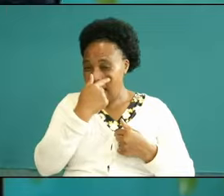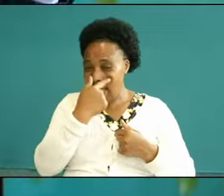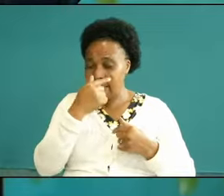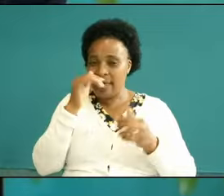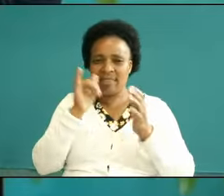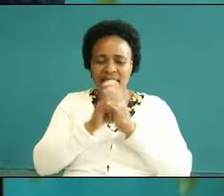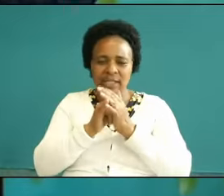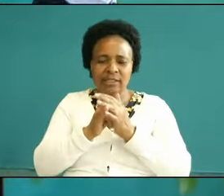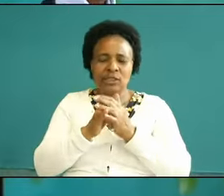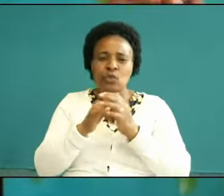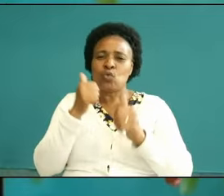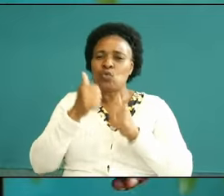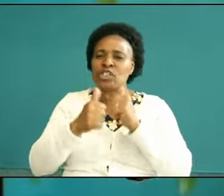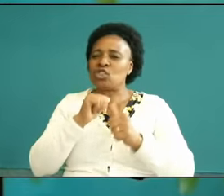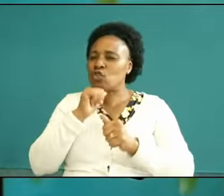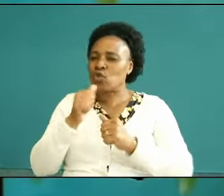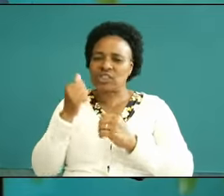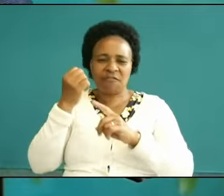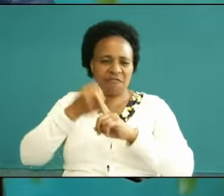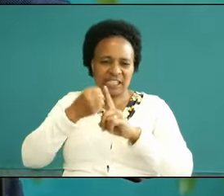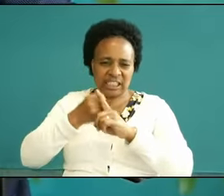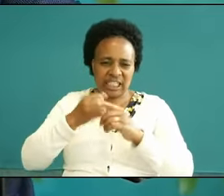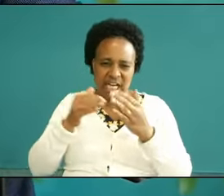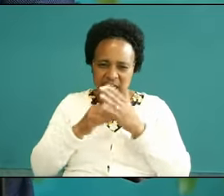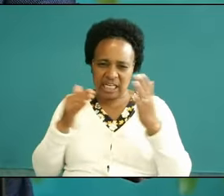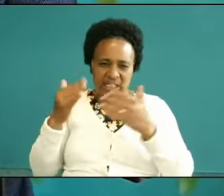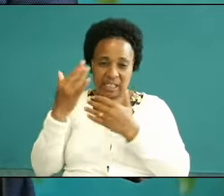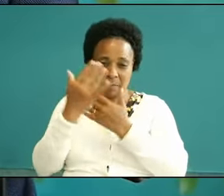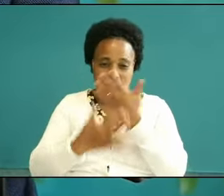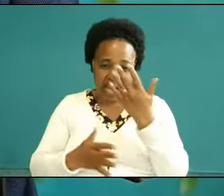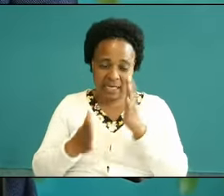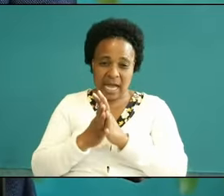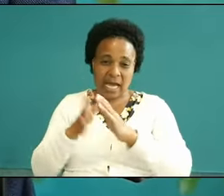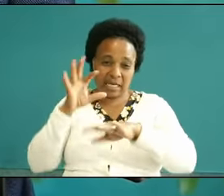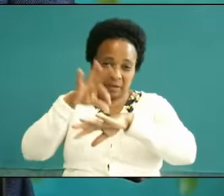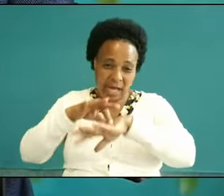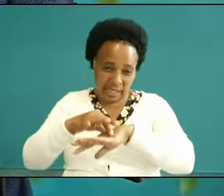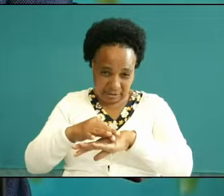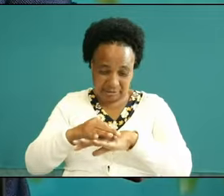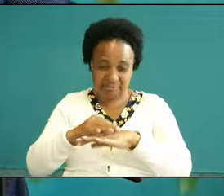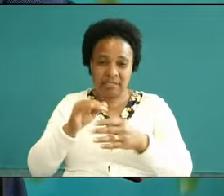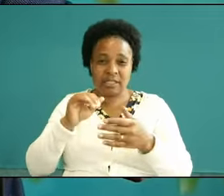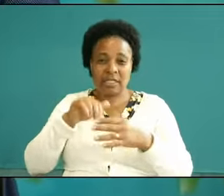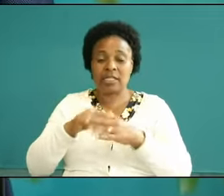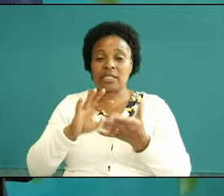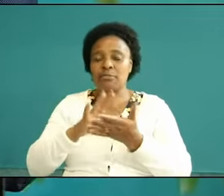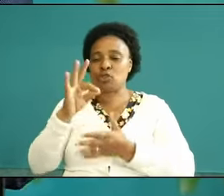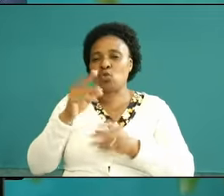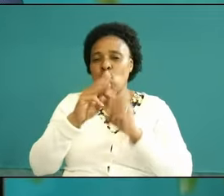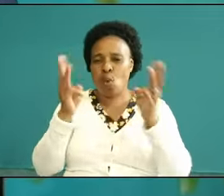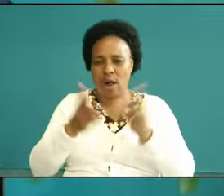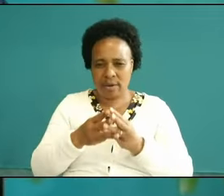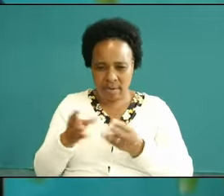the flesh and blood but is of the spiritual nature can somebody say Amen let me speak here friends